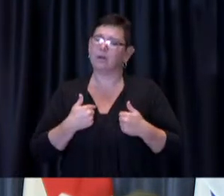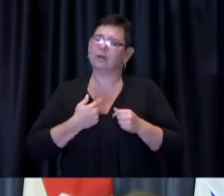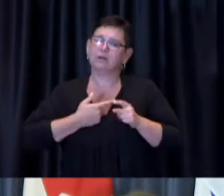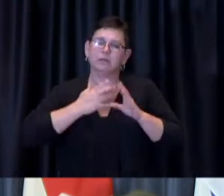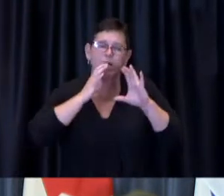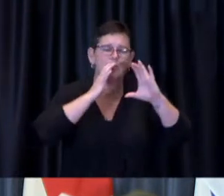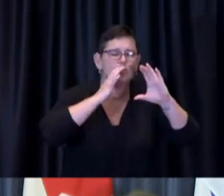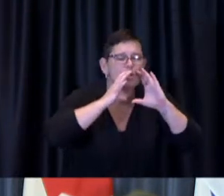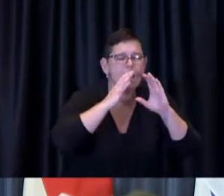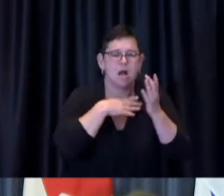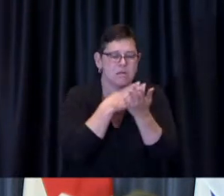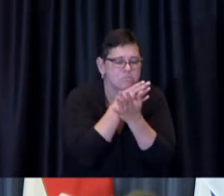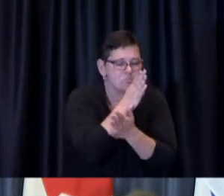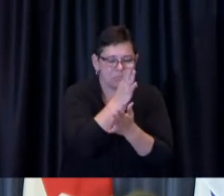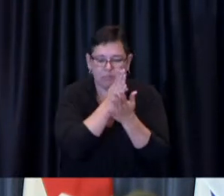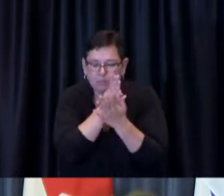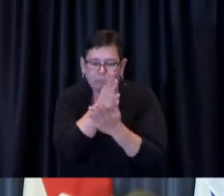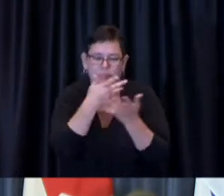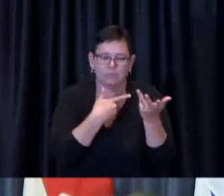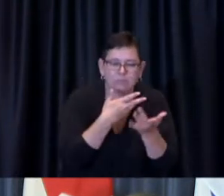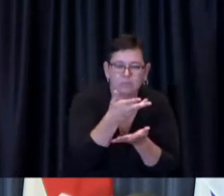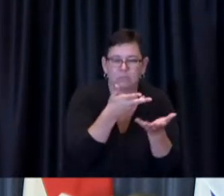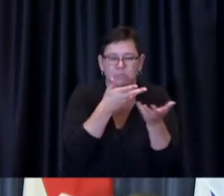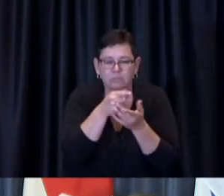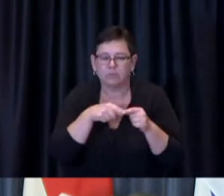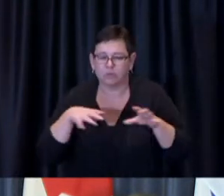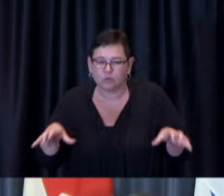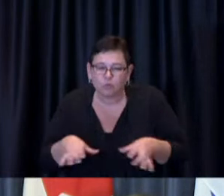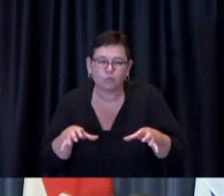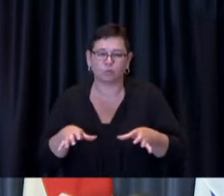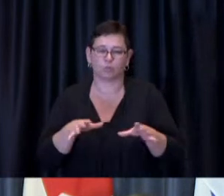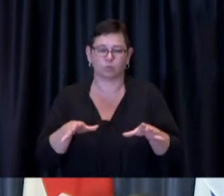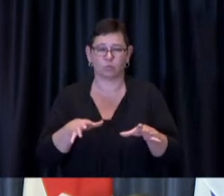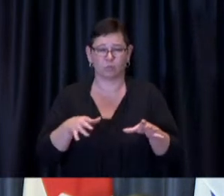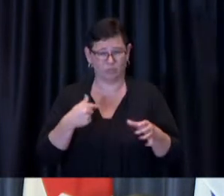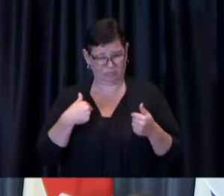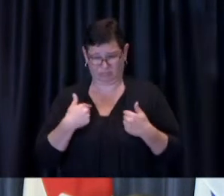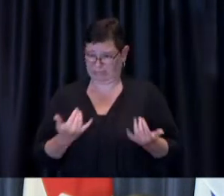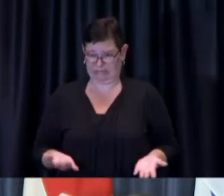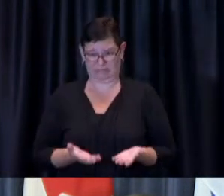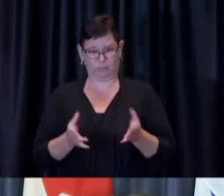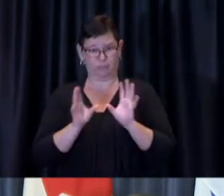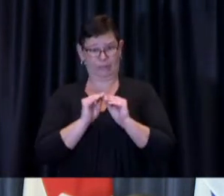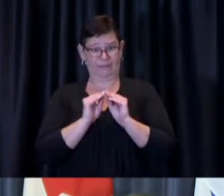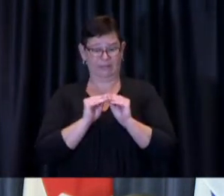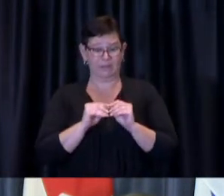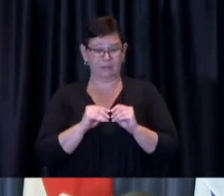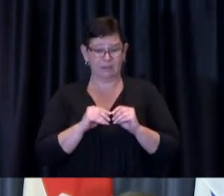to us including uh you know a press briefing like this but over and above specifically calling the